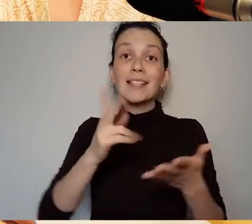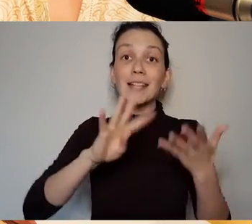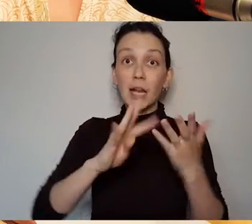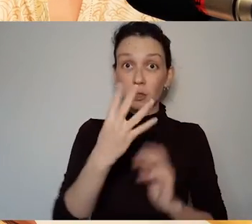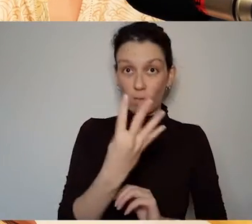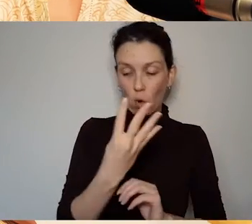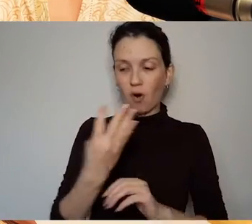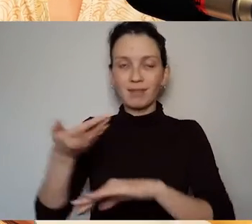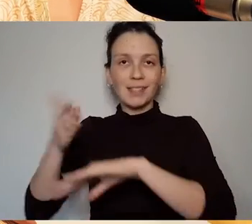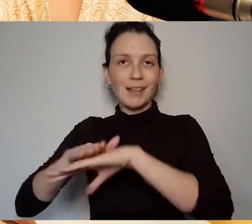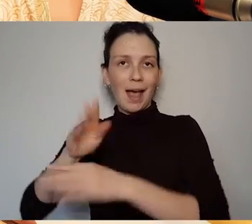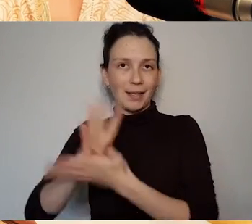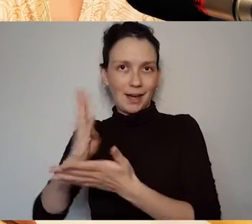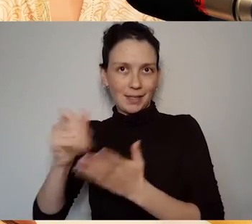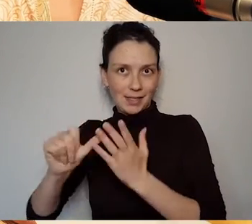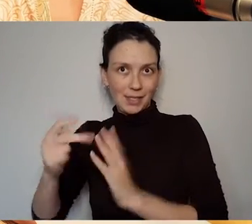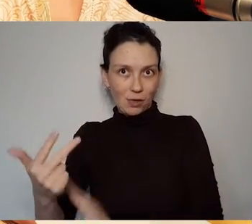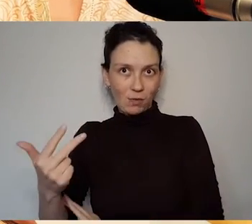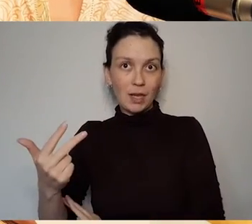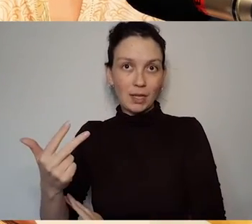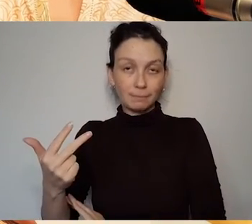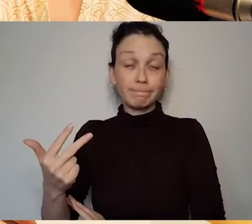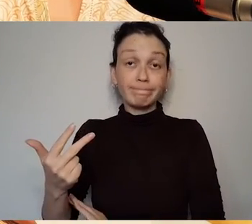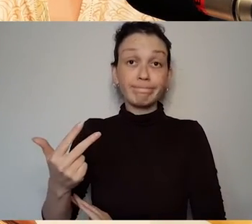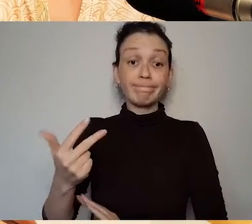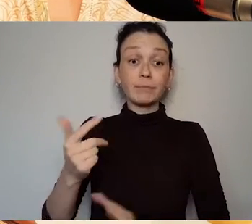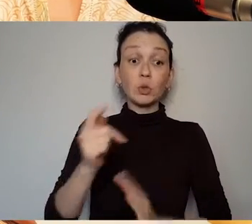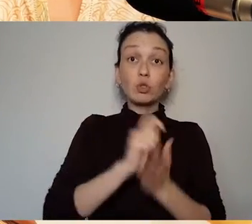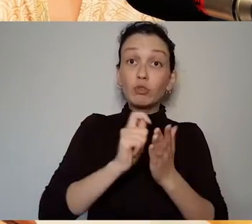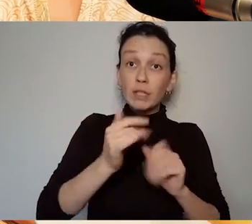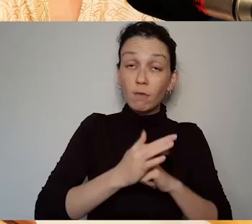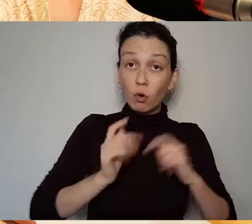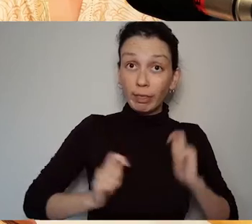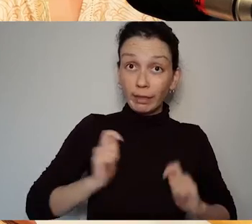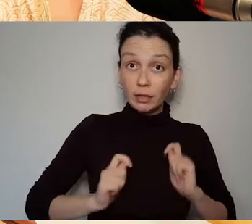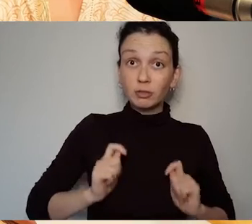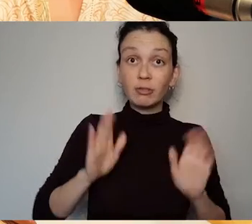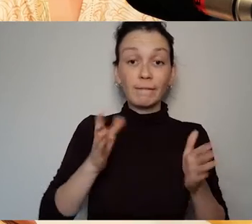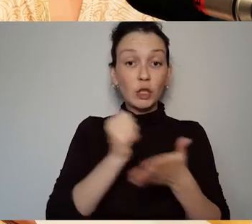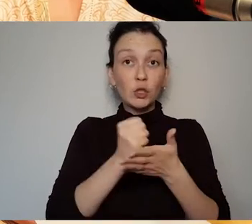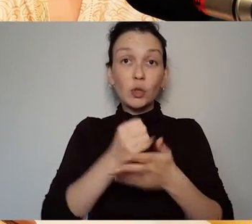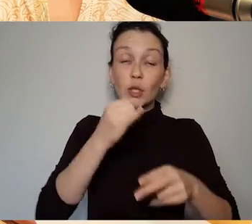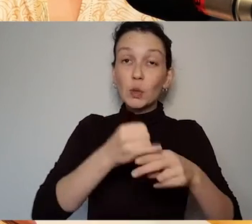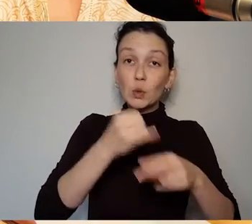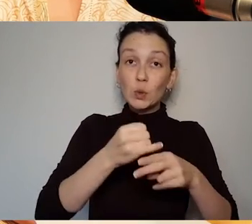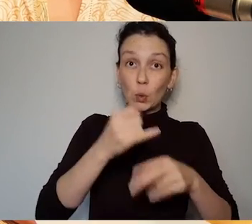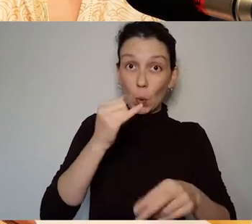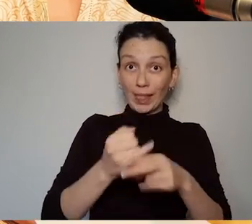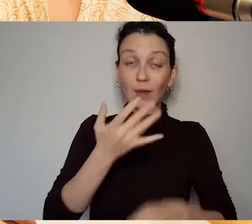She was a playwright. She went to school in Waterford, she was a border in the Ursuline convent